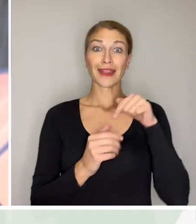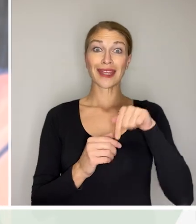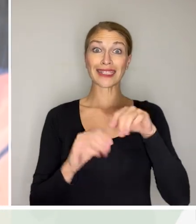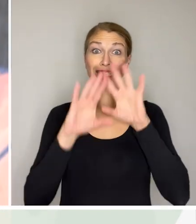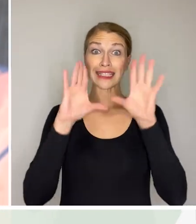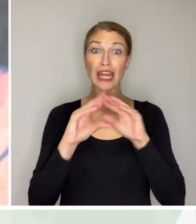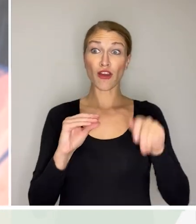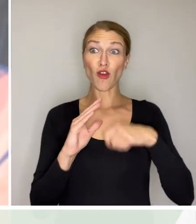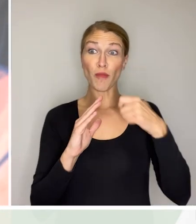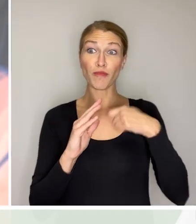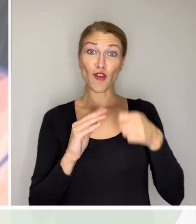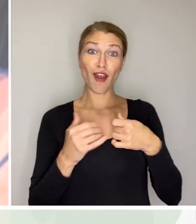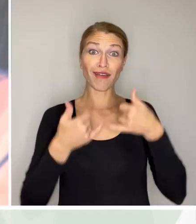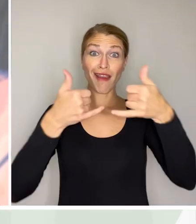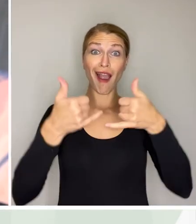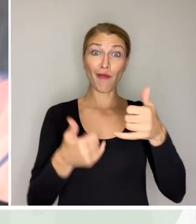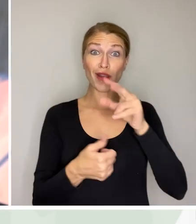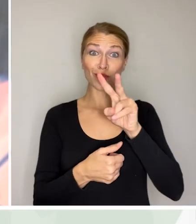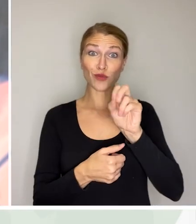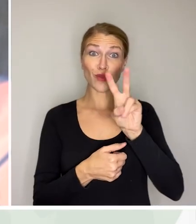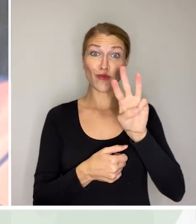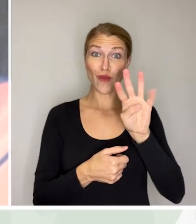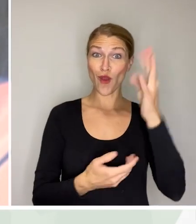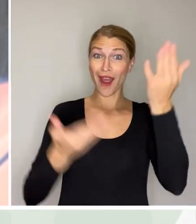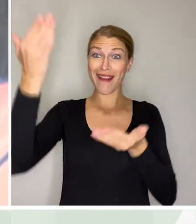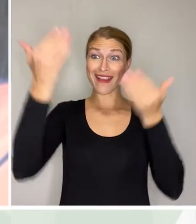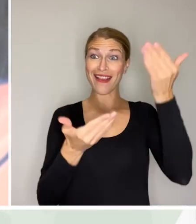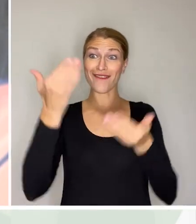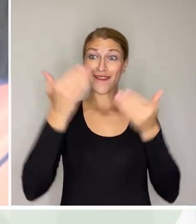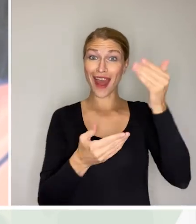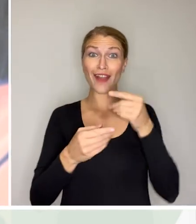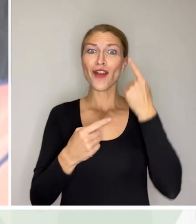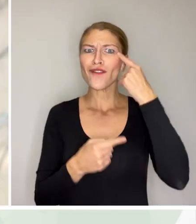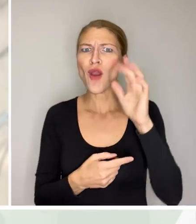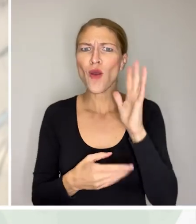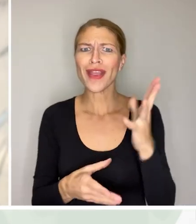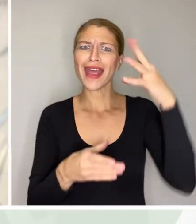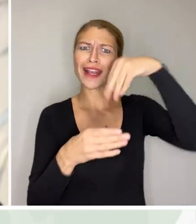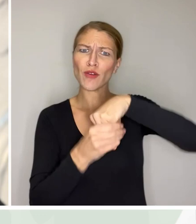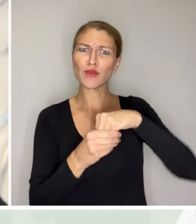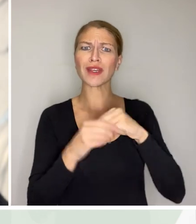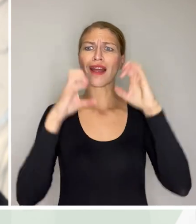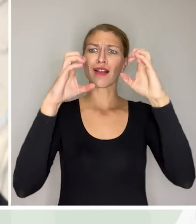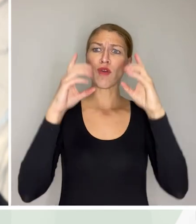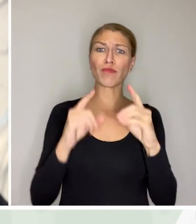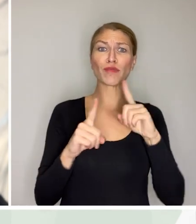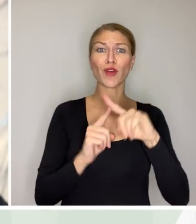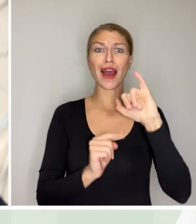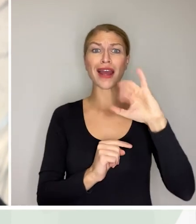This is the Zero Project announcing its Awardees 2024 for Inclusive Education, and ICT.